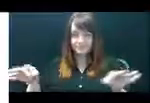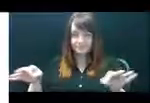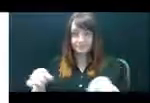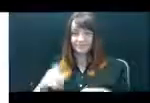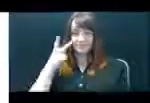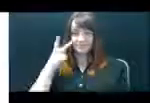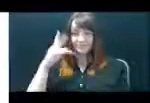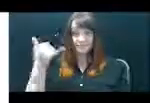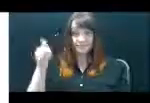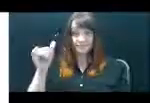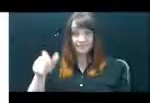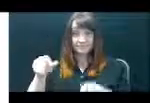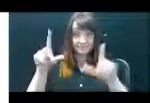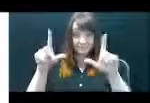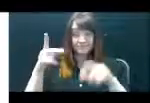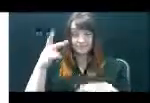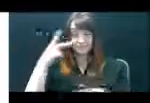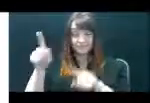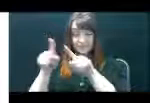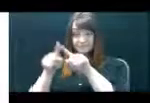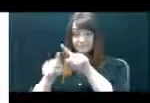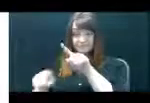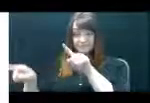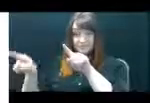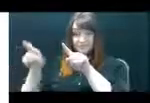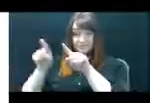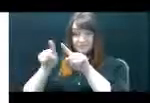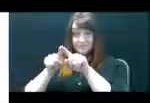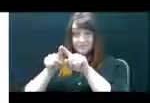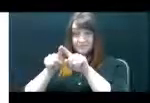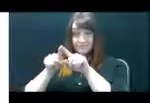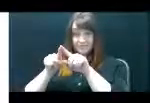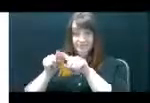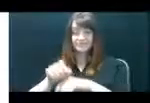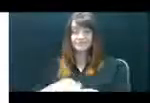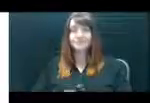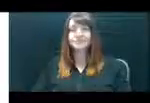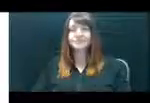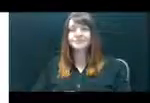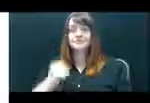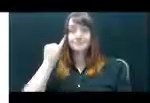in yellow and enlarged in the oval on the bottom right hand corner. If you want to offer